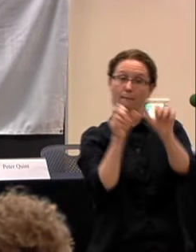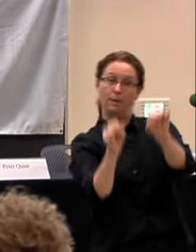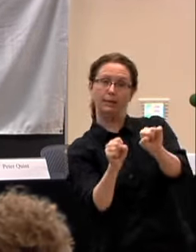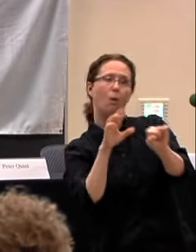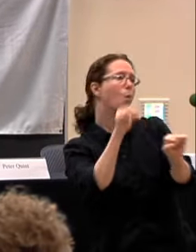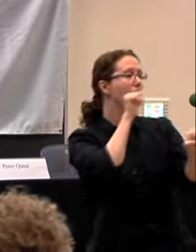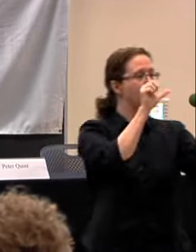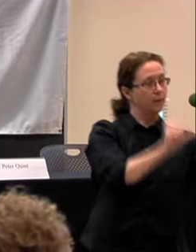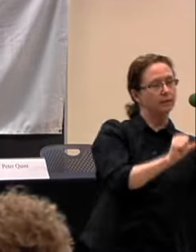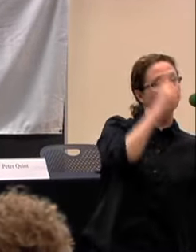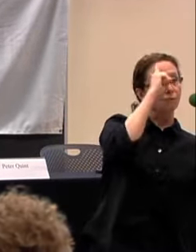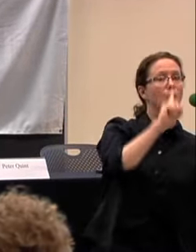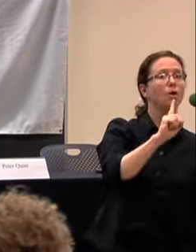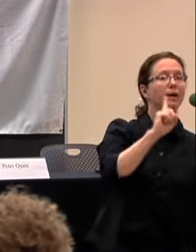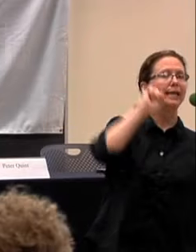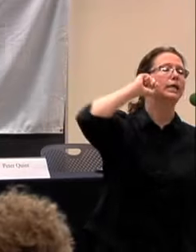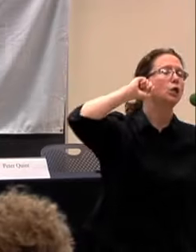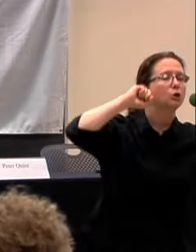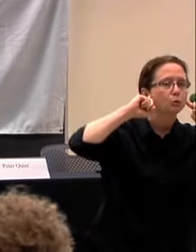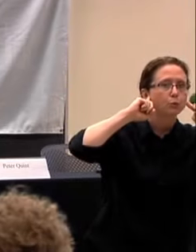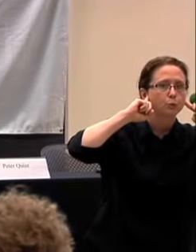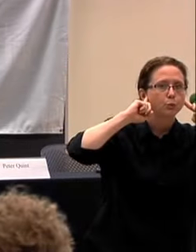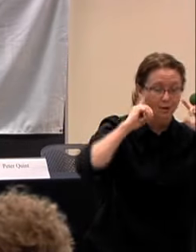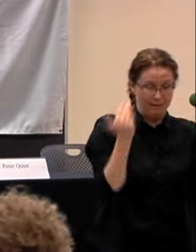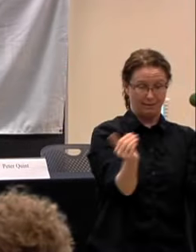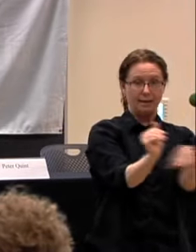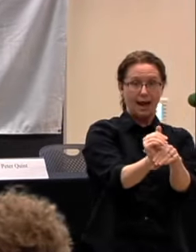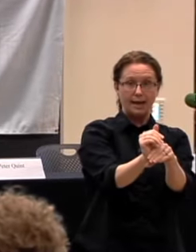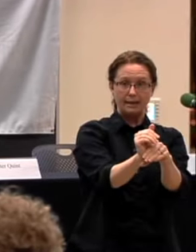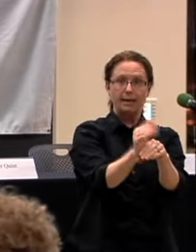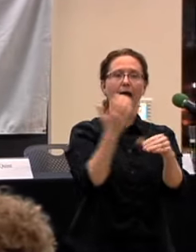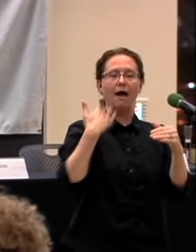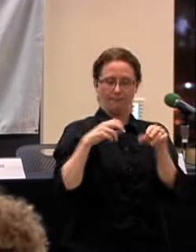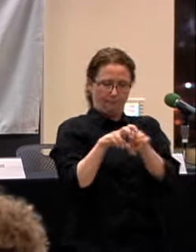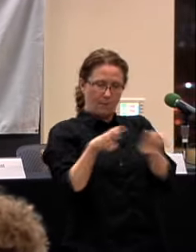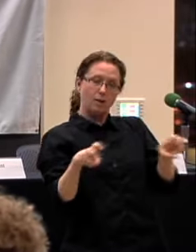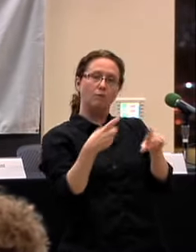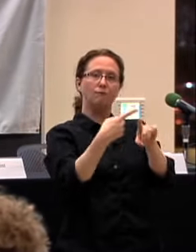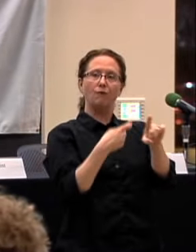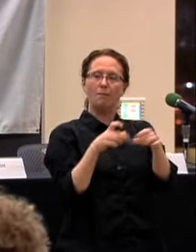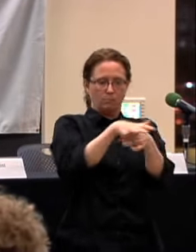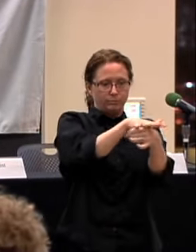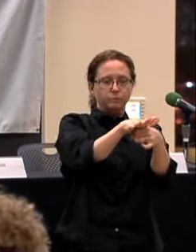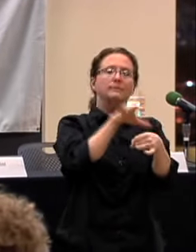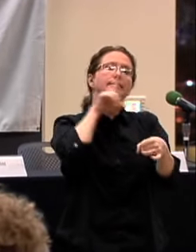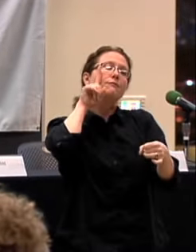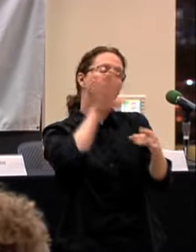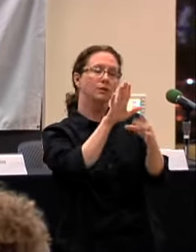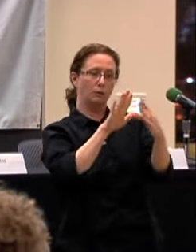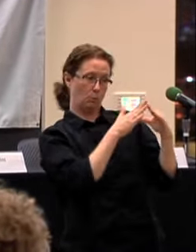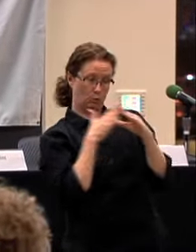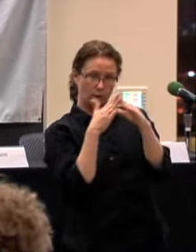TONIGHT YOU WILL MEET MEMBERS OF THE LOCAL DEAF COMMUNITY WHO WILL SHARE THEIR ENCOUNTERS WITH AUDISM AND THEIR EXPERIENCES